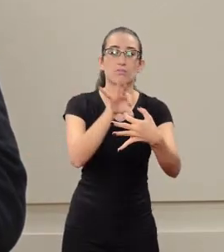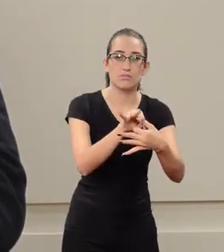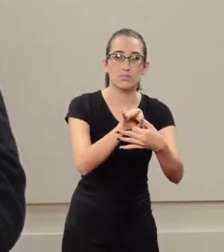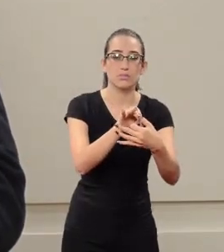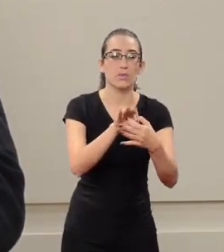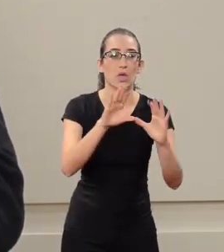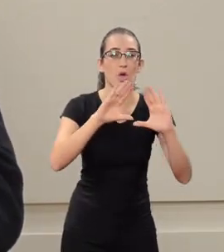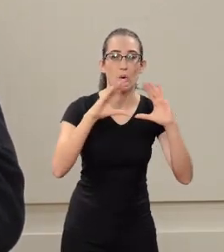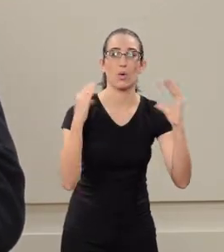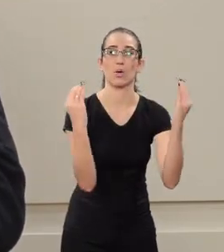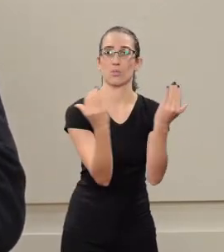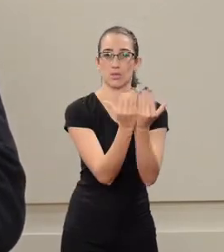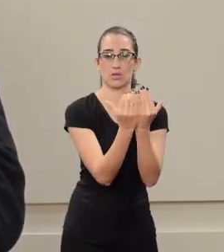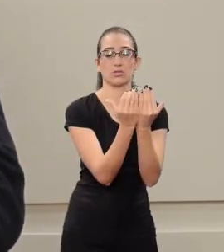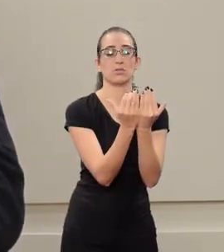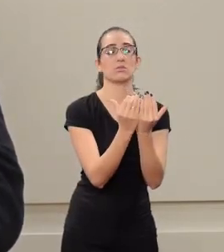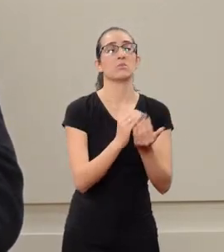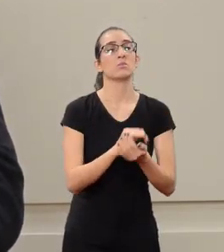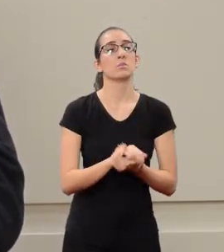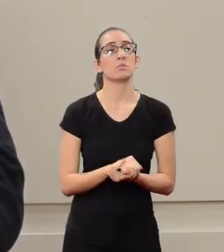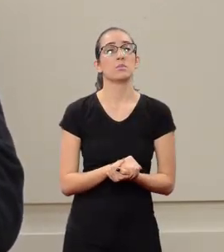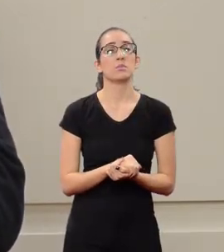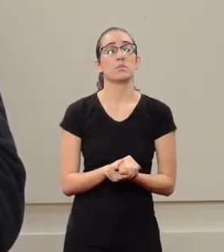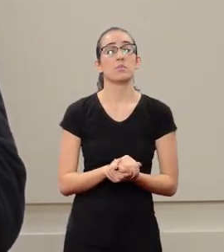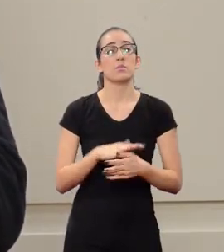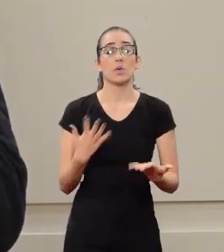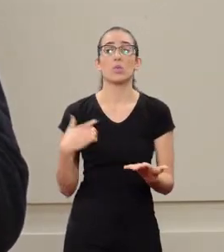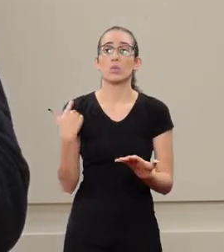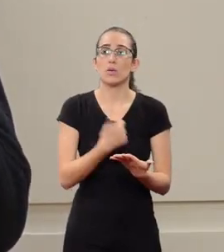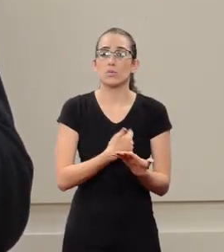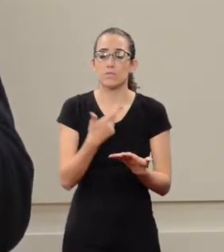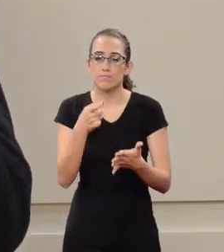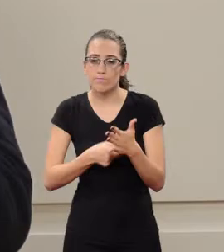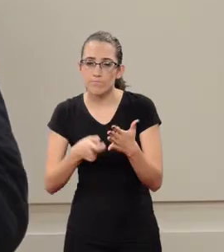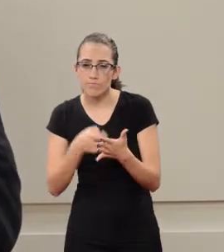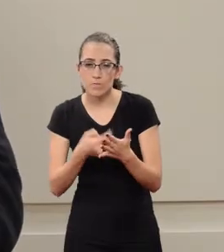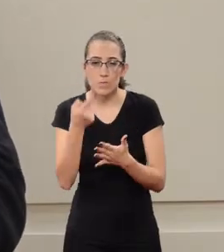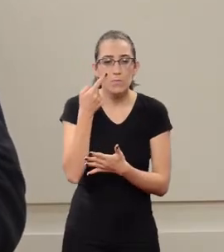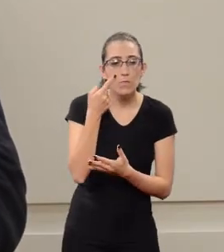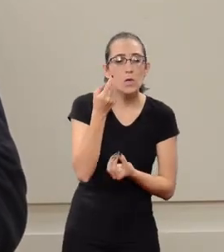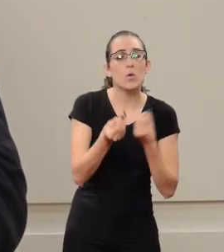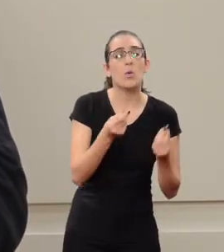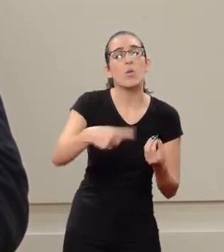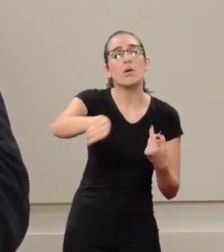and by getting inserted in the communiy through the Extesion projects, and trying to suit the city's needs,